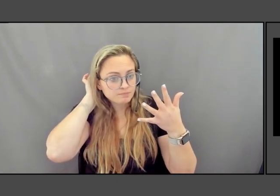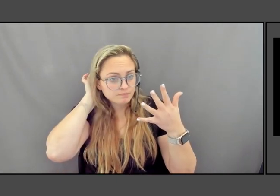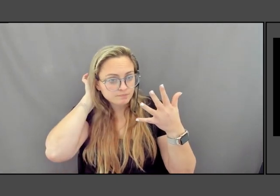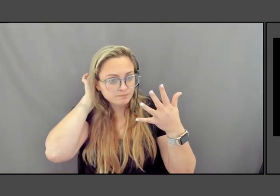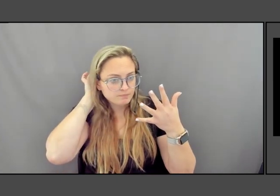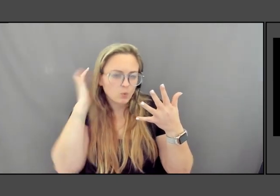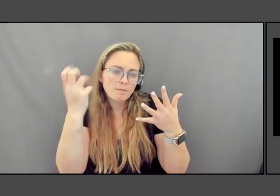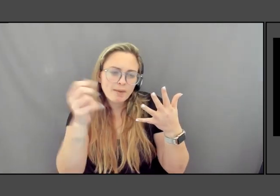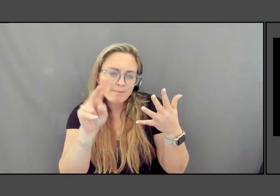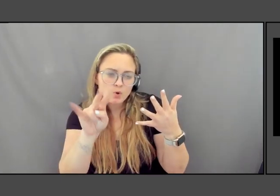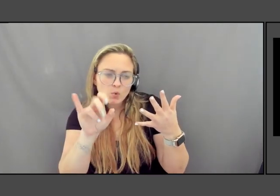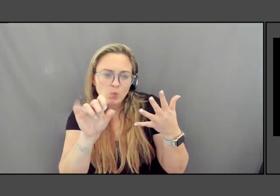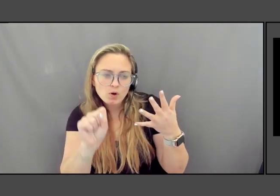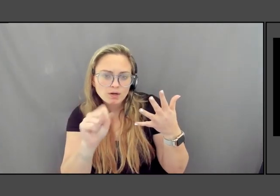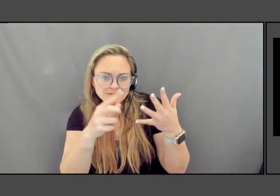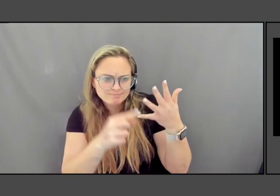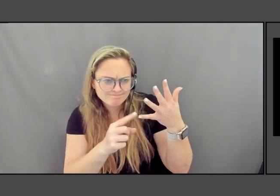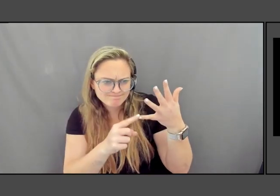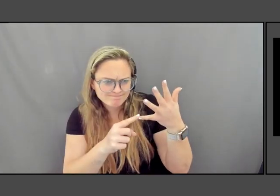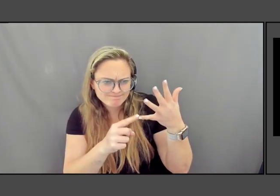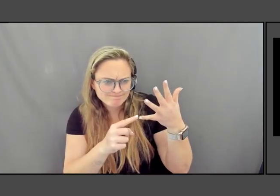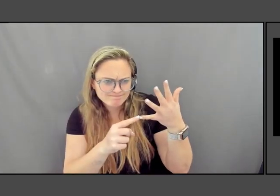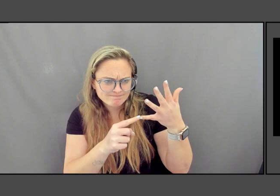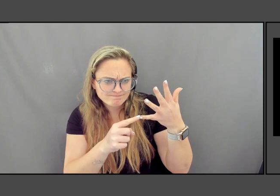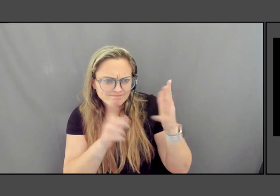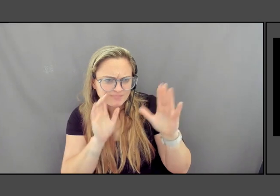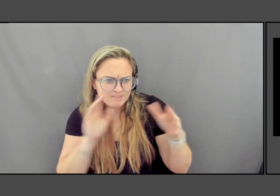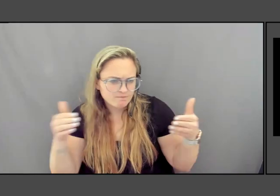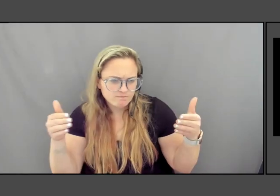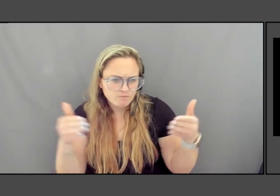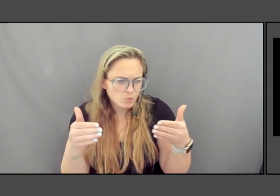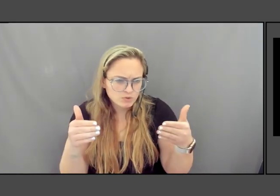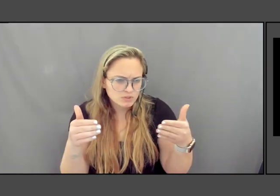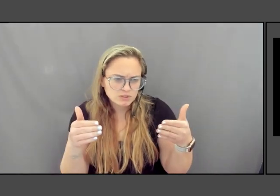What is missing, which is focused on something I probably cared